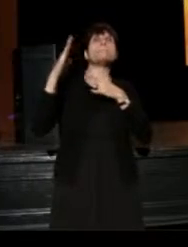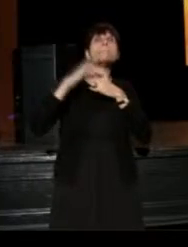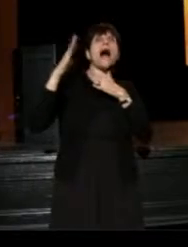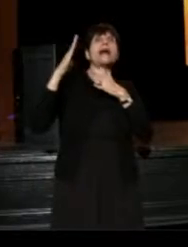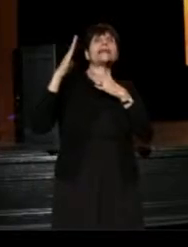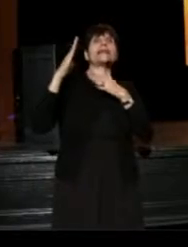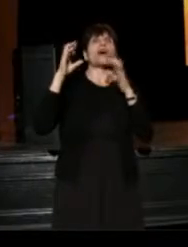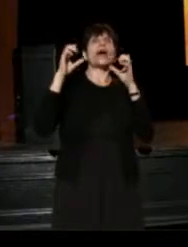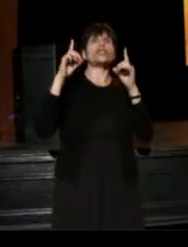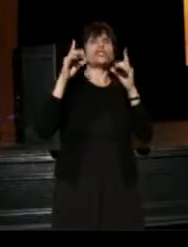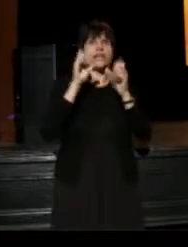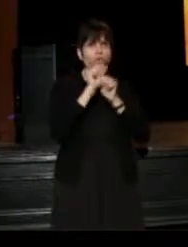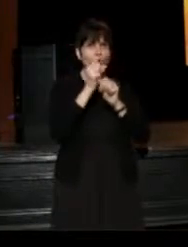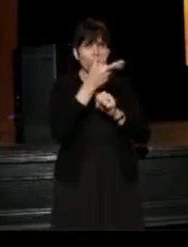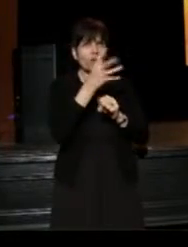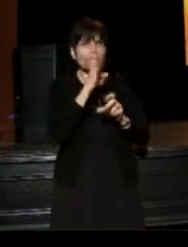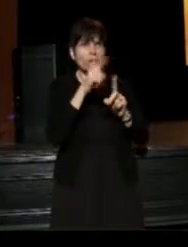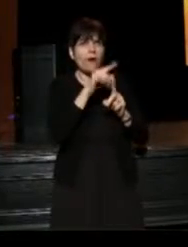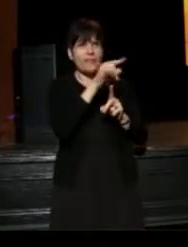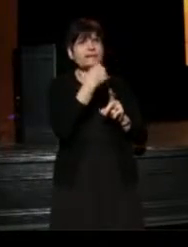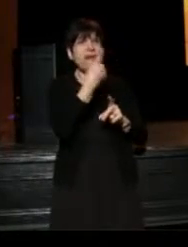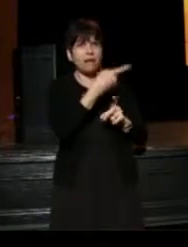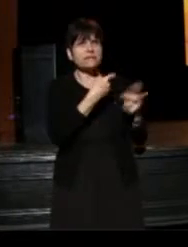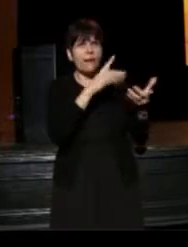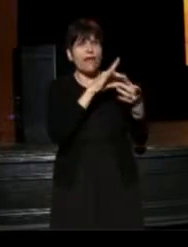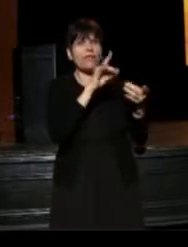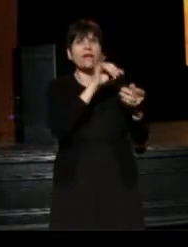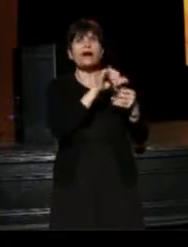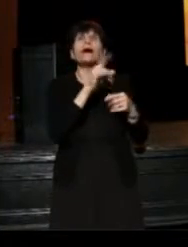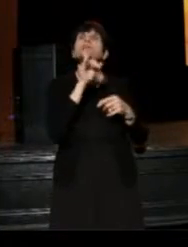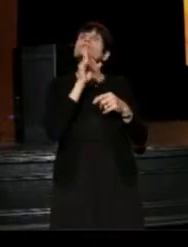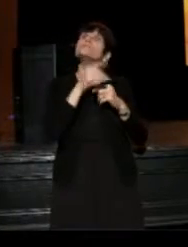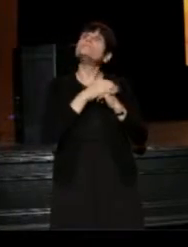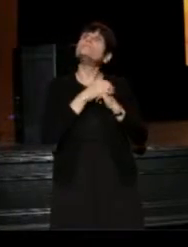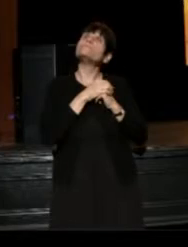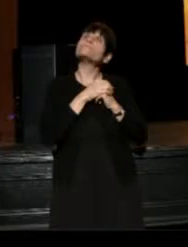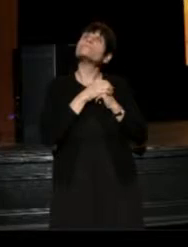that you wanted to talk about today; tell us about that. (Laura) Sure.